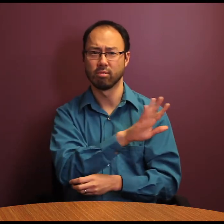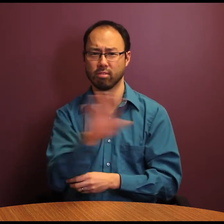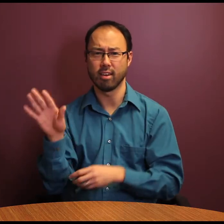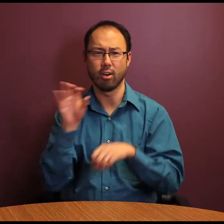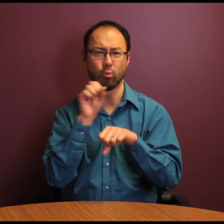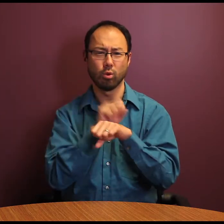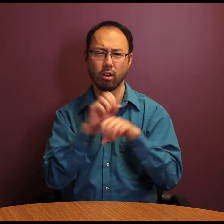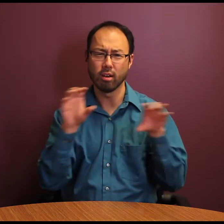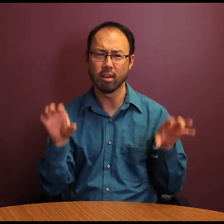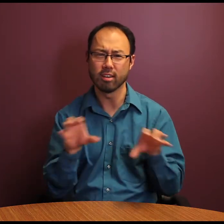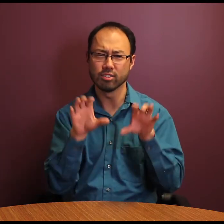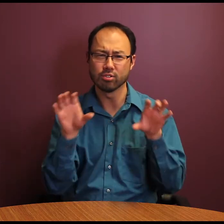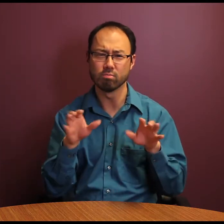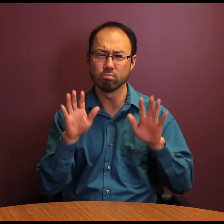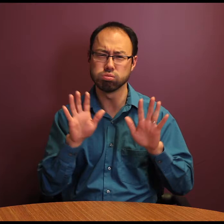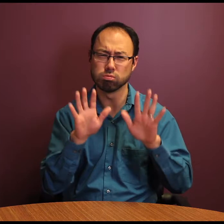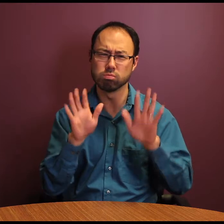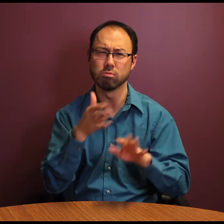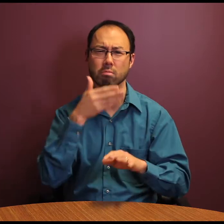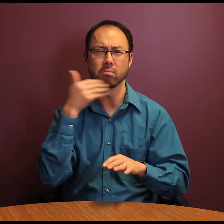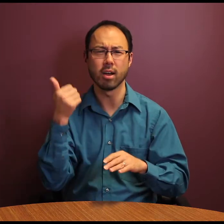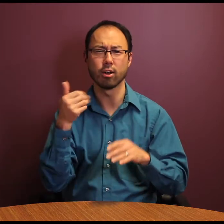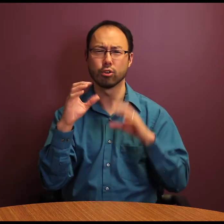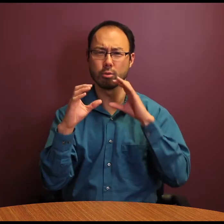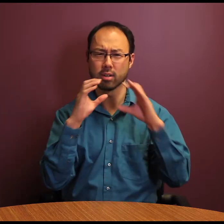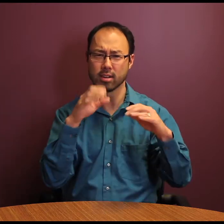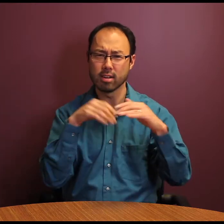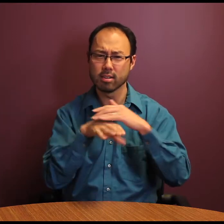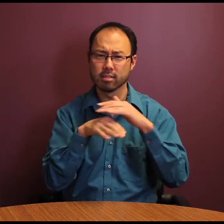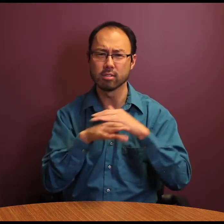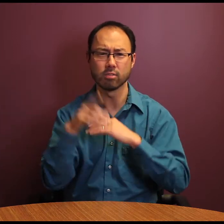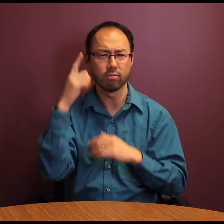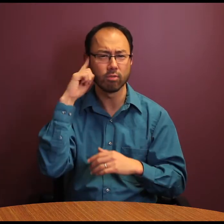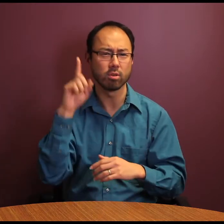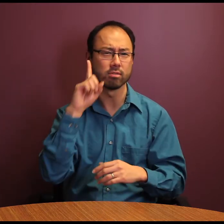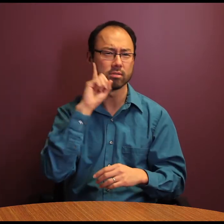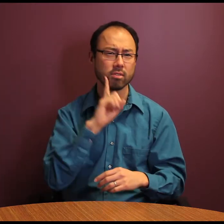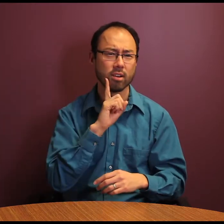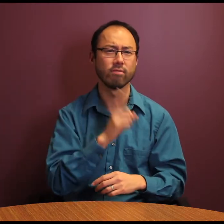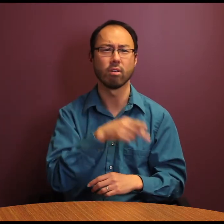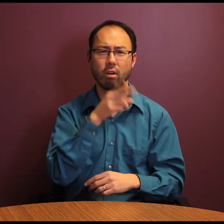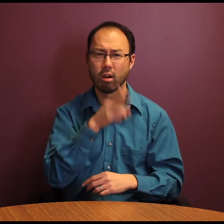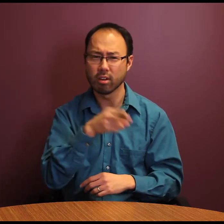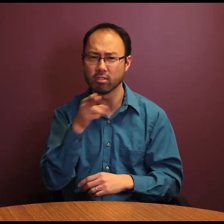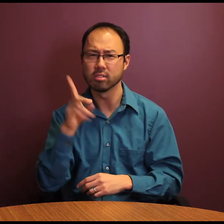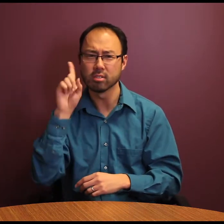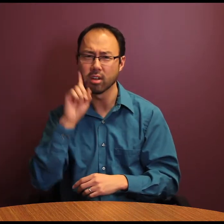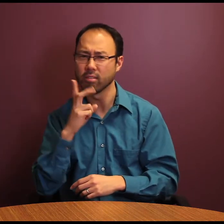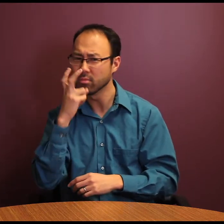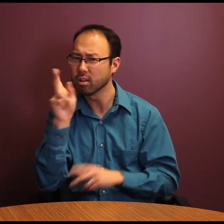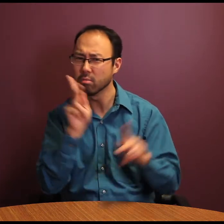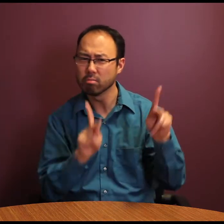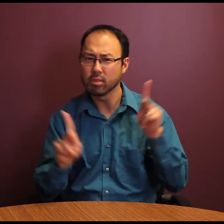access for Deaf, Hard of Hearing, and DeafBlind people in Massachusetts